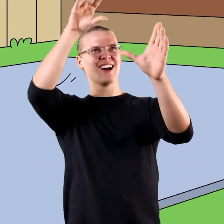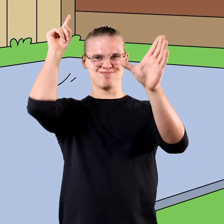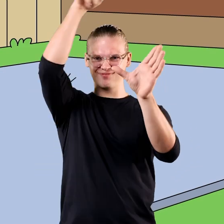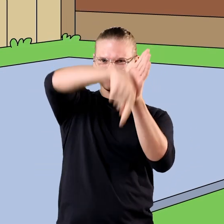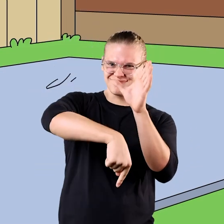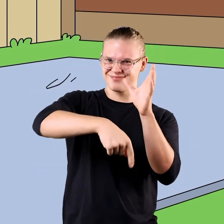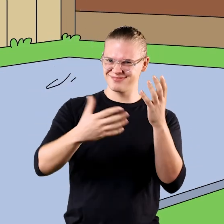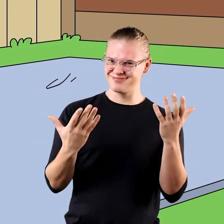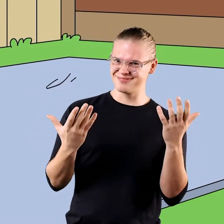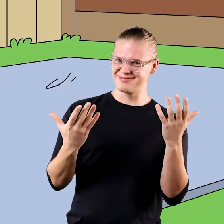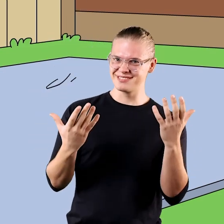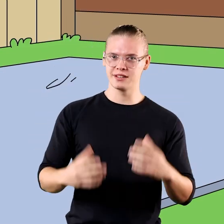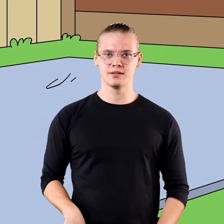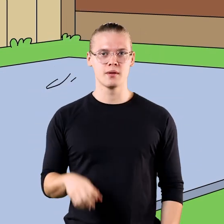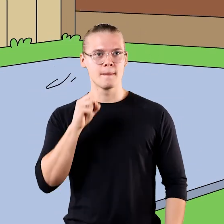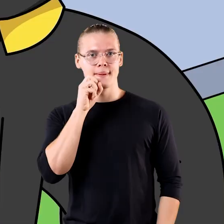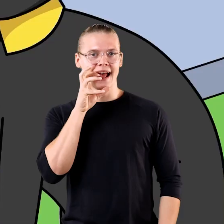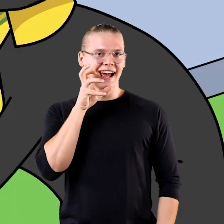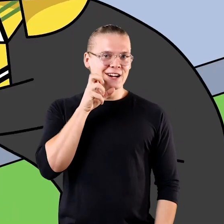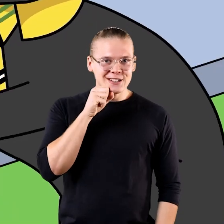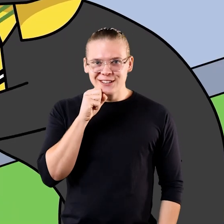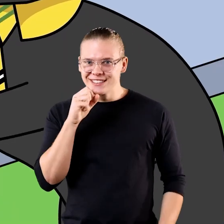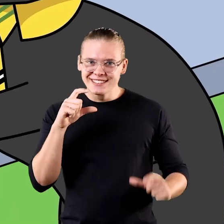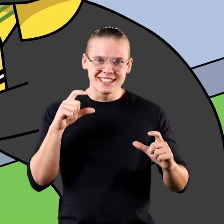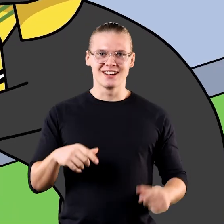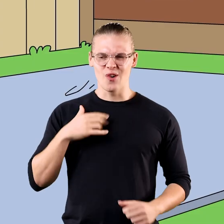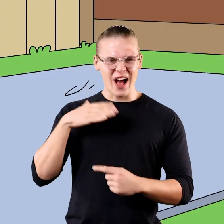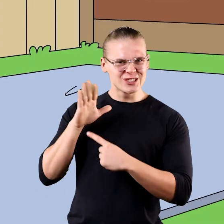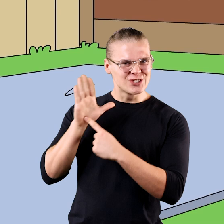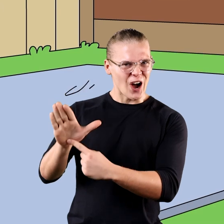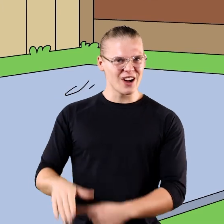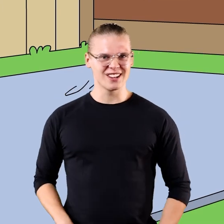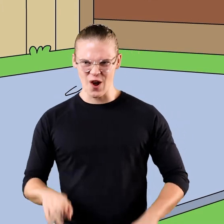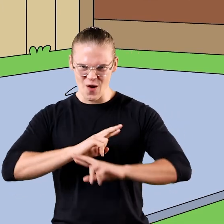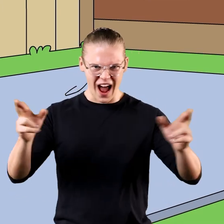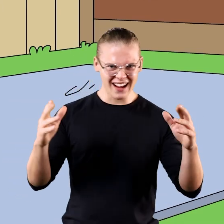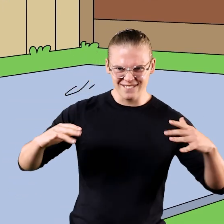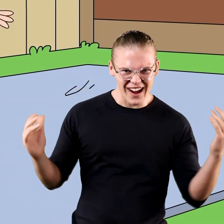to see a cat shoot a free throw. [meows] Oh I'll show you.